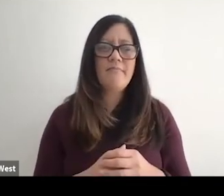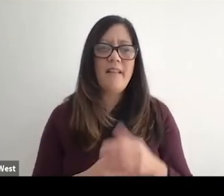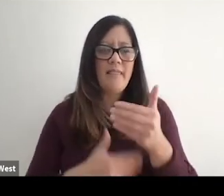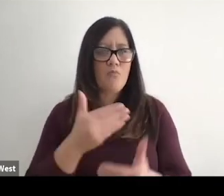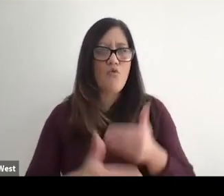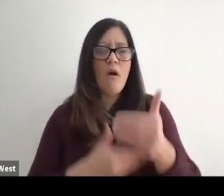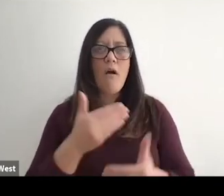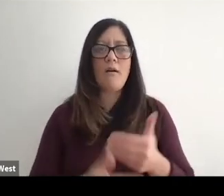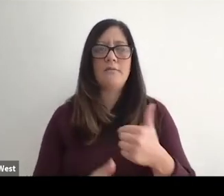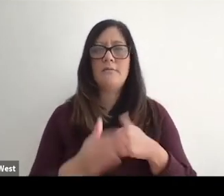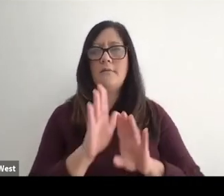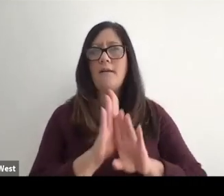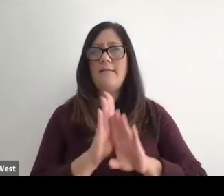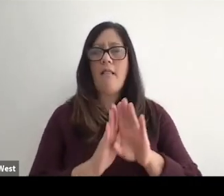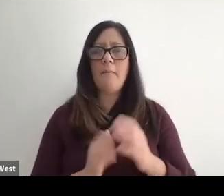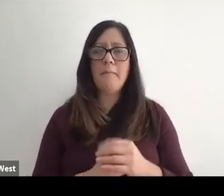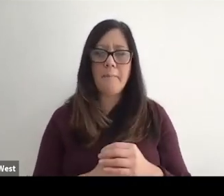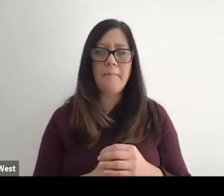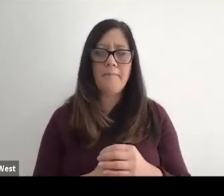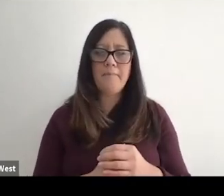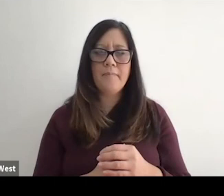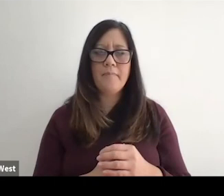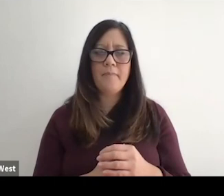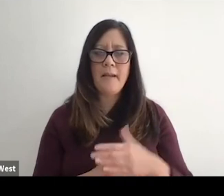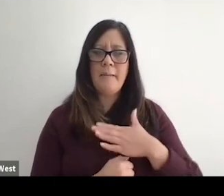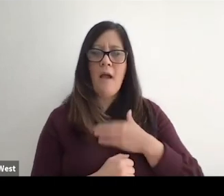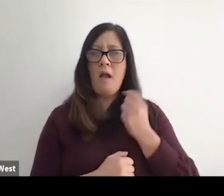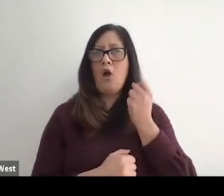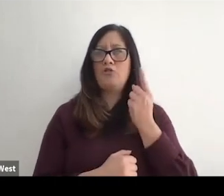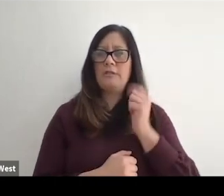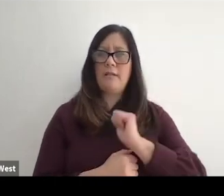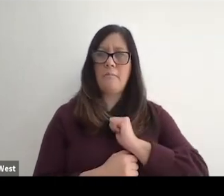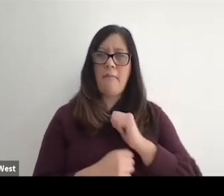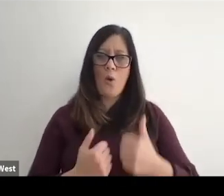Kind of process that I've kind of developed. In my understanding, my own life and how I came through.